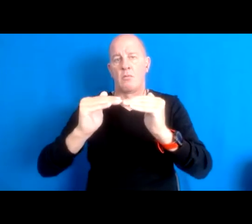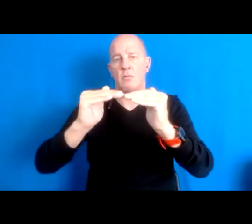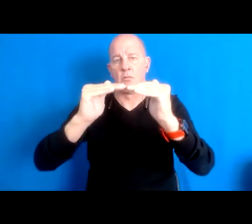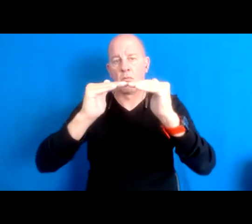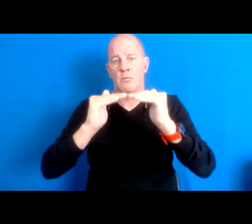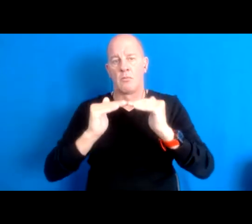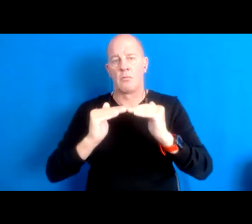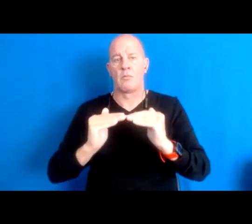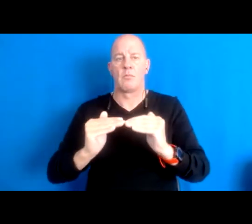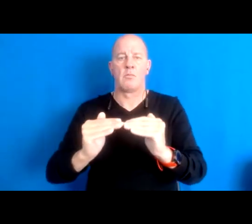16:17:38 restored.